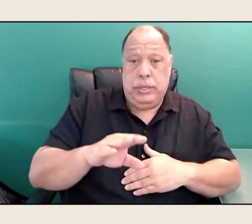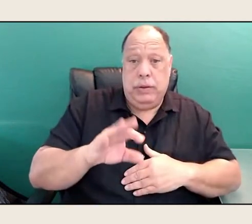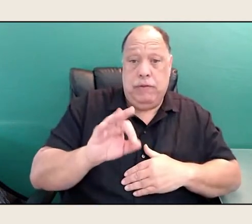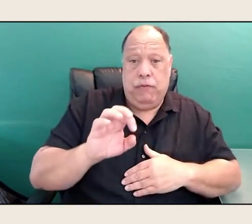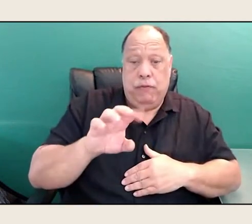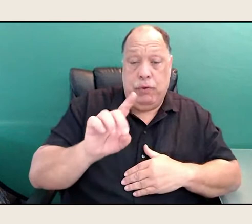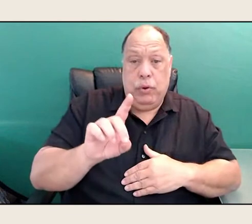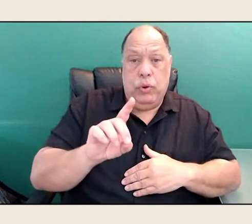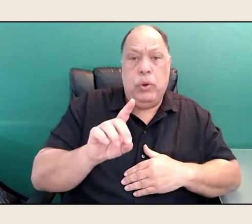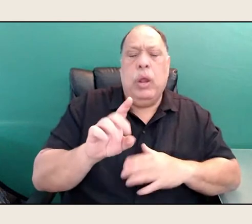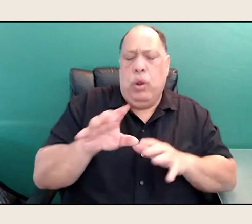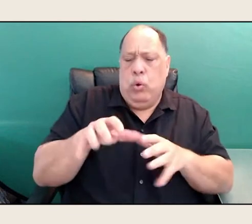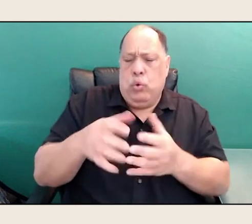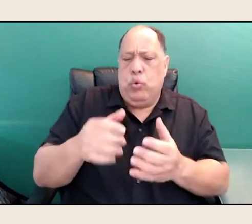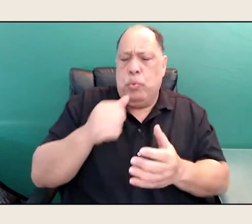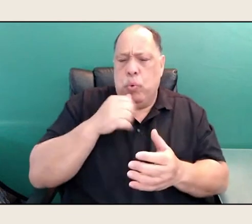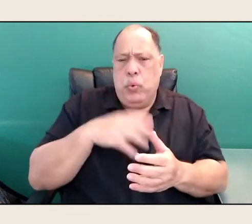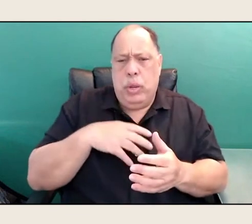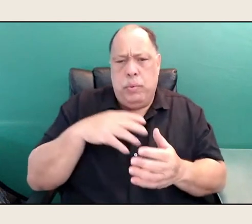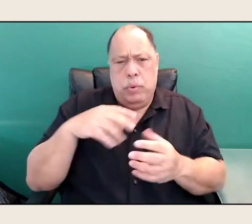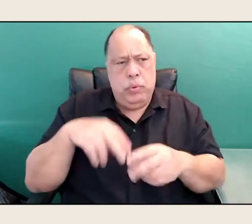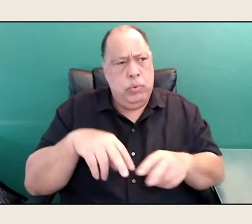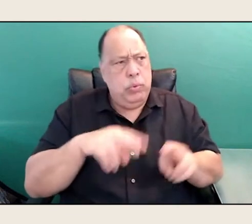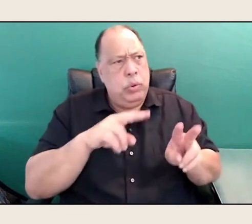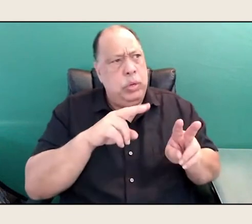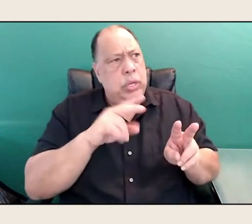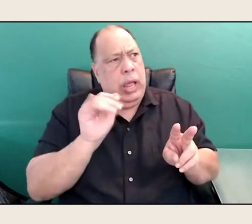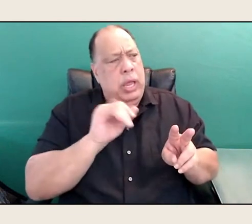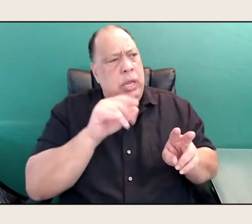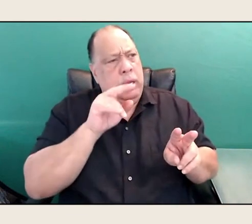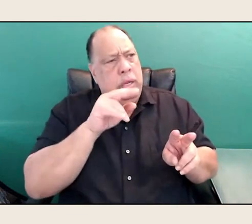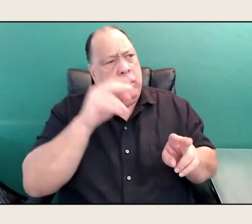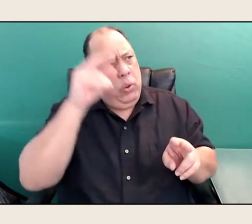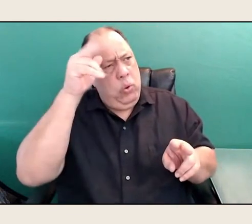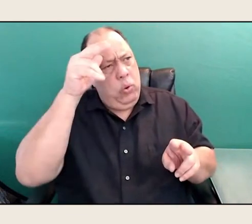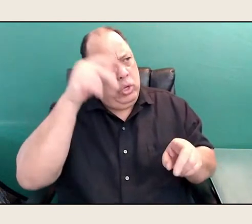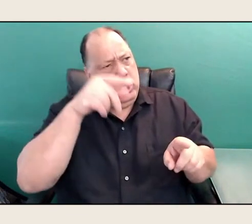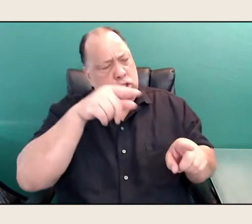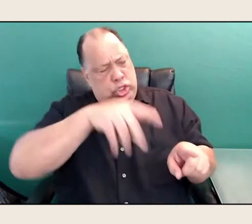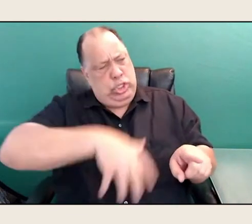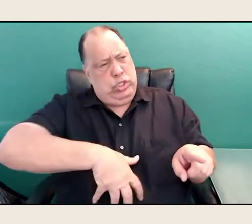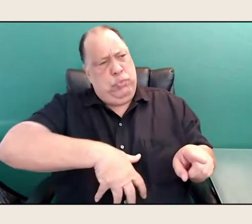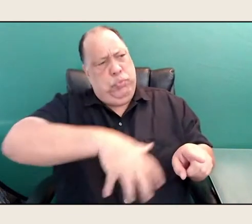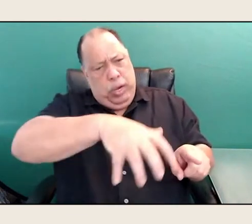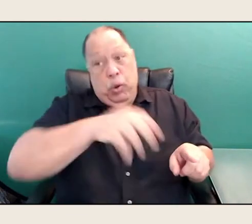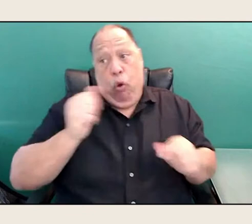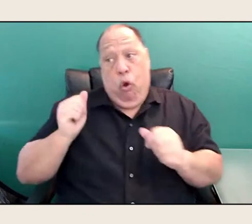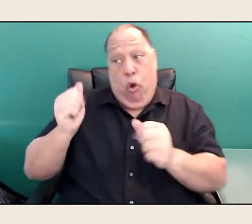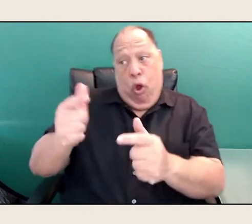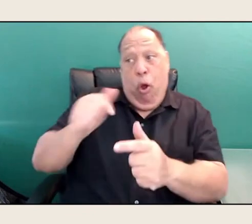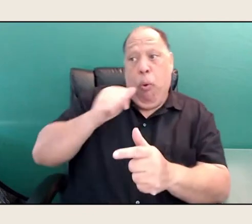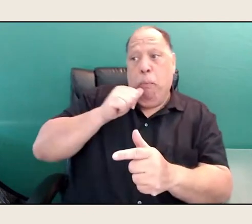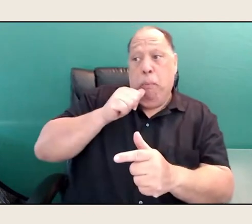and we were like, she is pregnant. And we were all mothers, so we were like, wow.